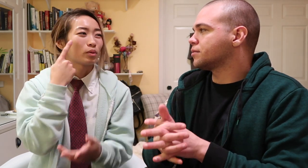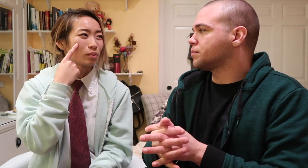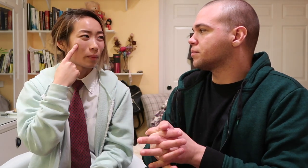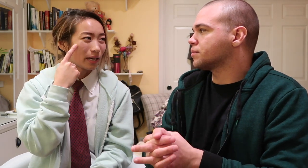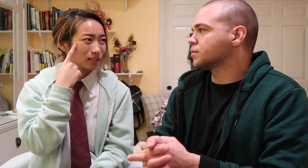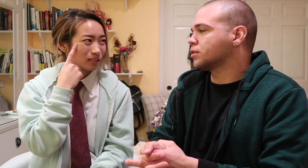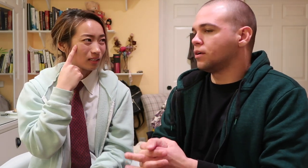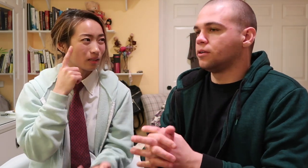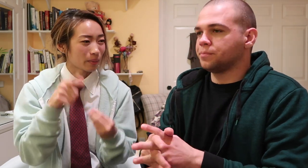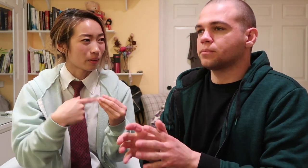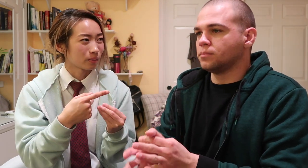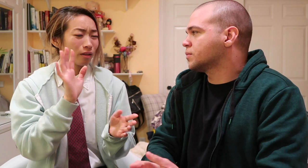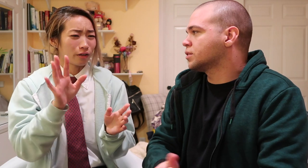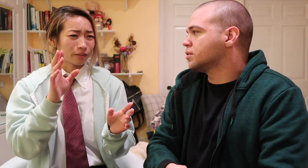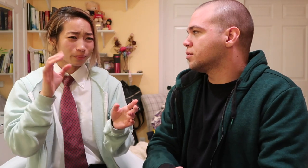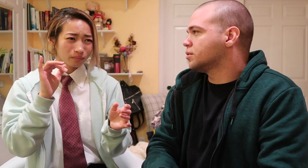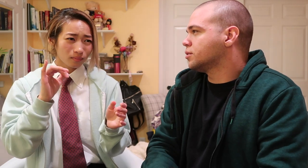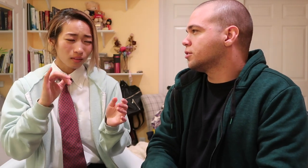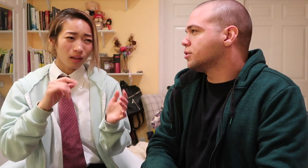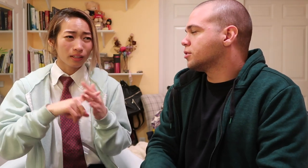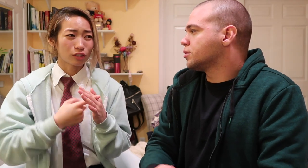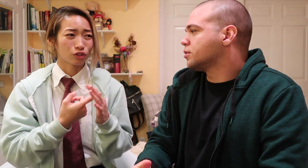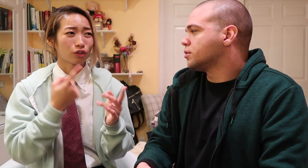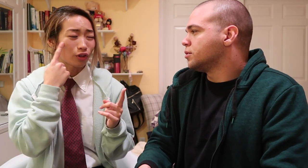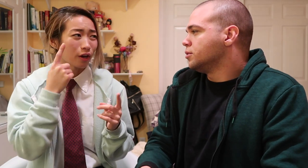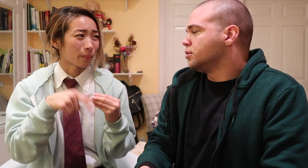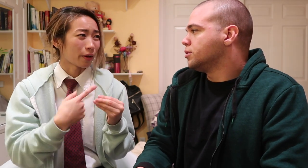minds about their initial thoughts about